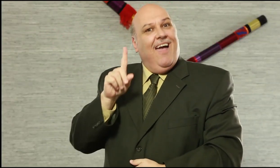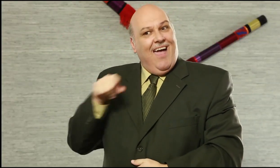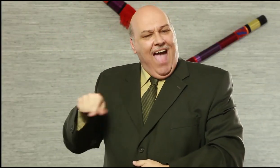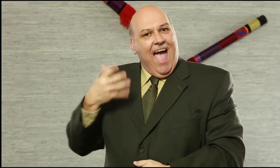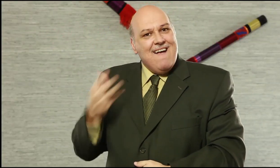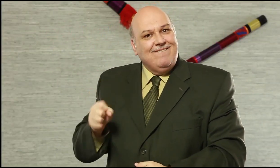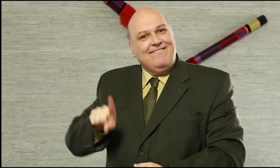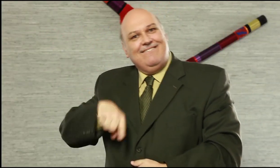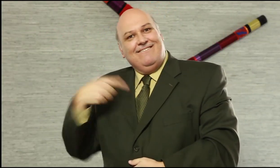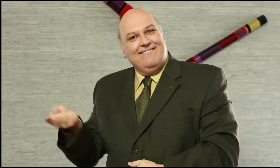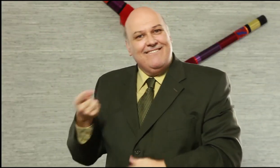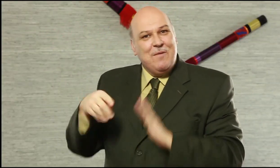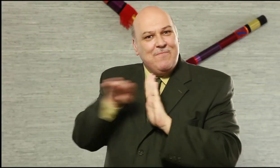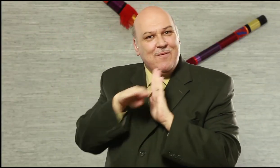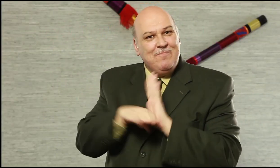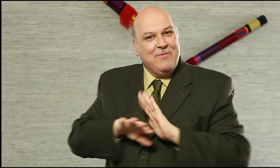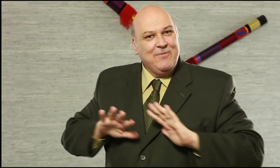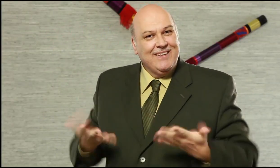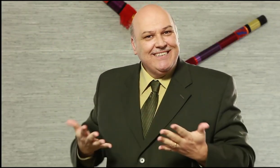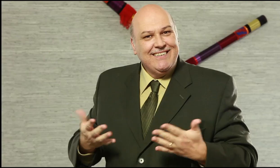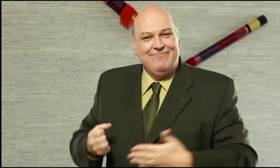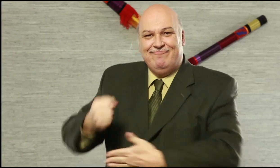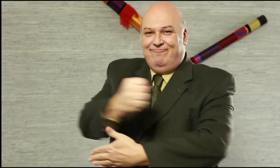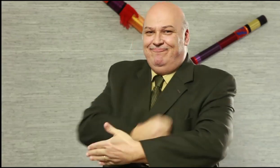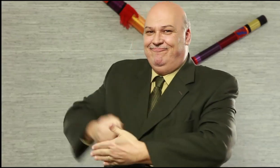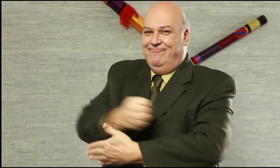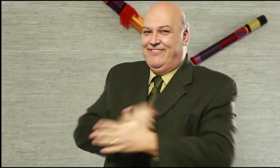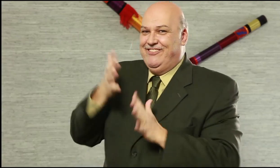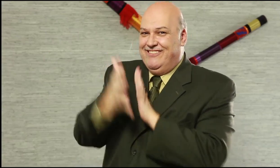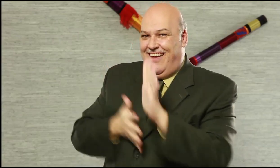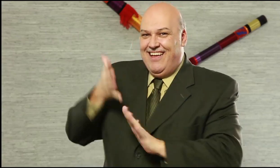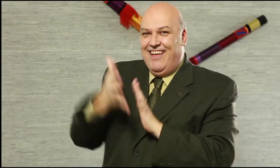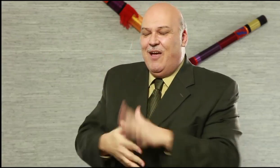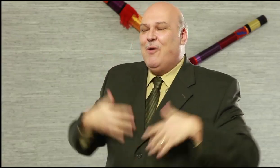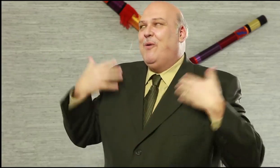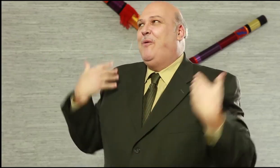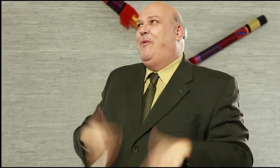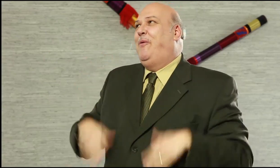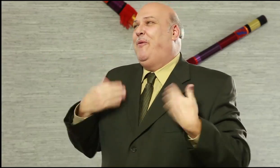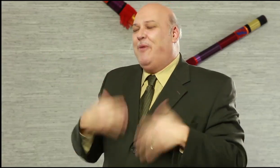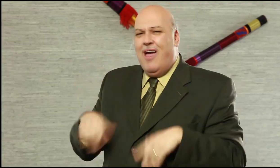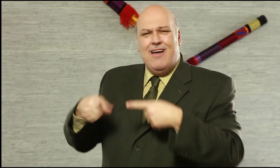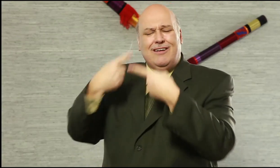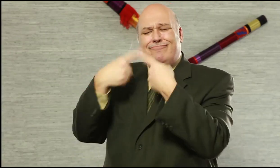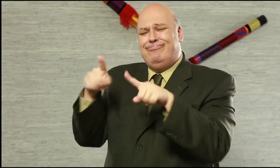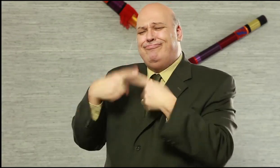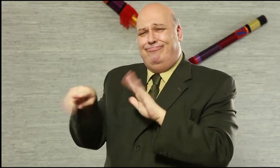Each “CookSign” recipe will also be included in